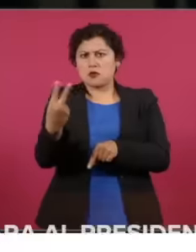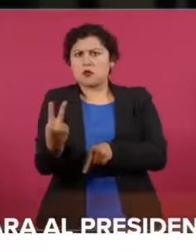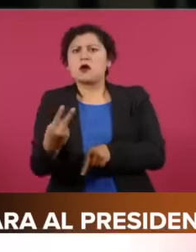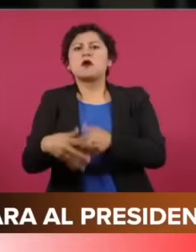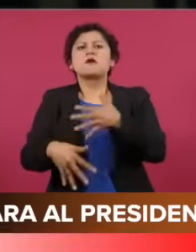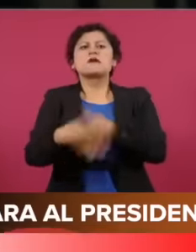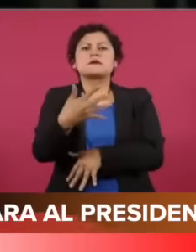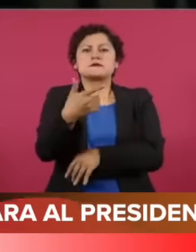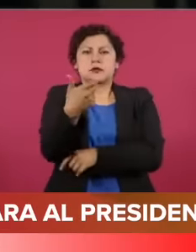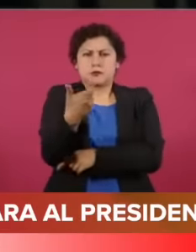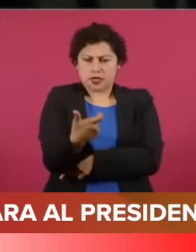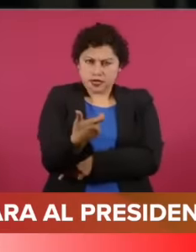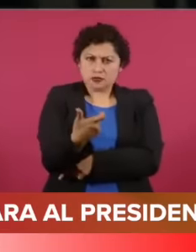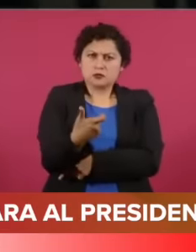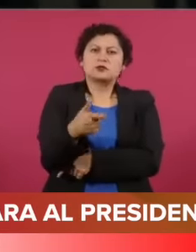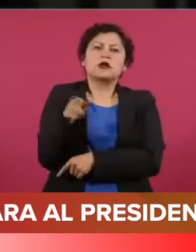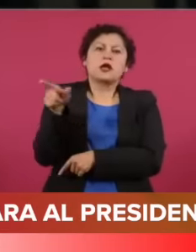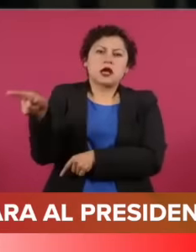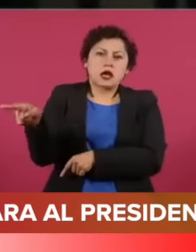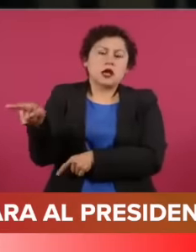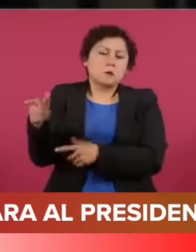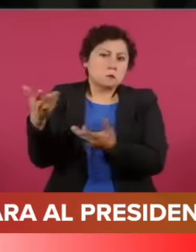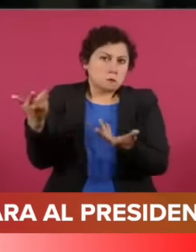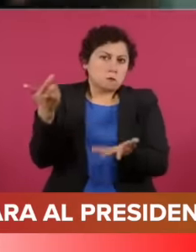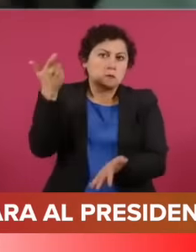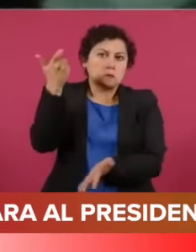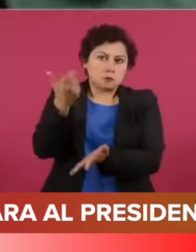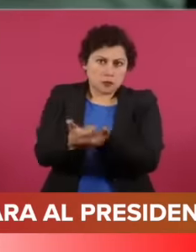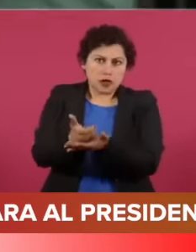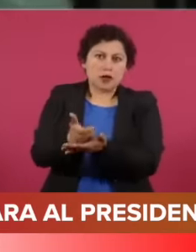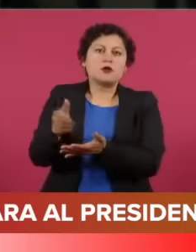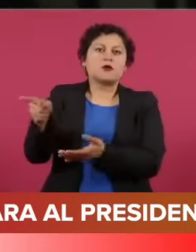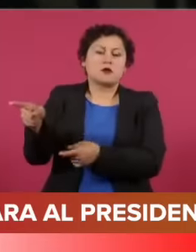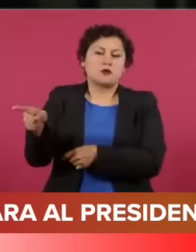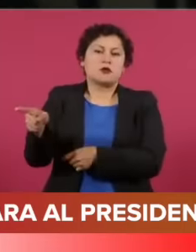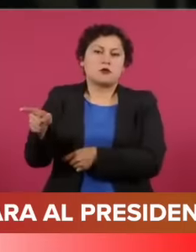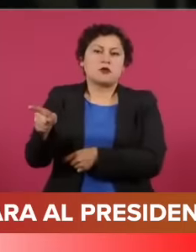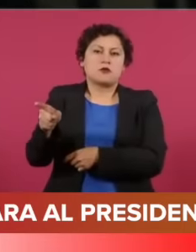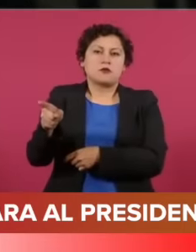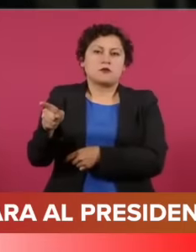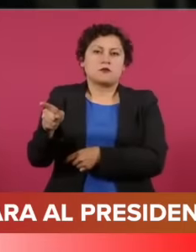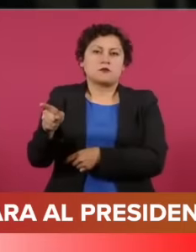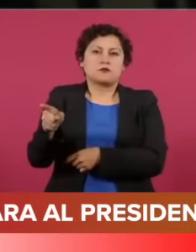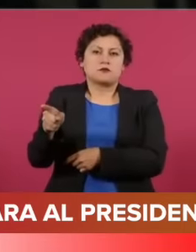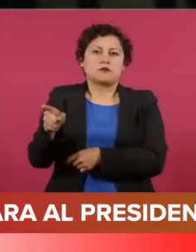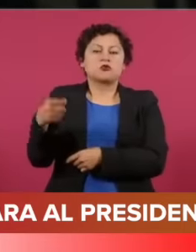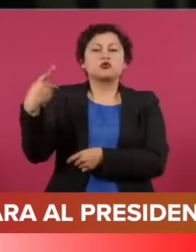in a procedure. in a maneuver that León Manuel Bartlet had with one of his construction companies, that